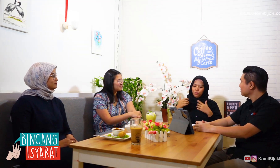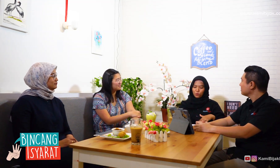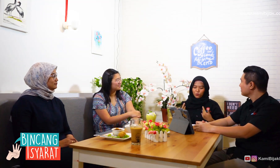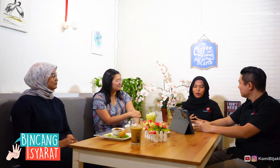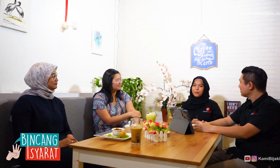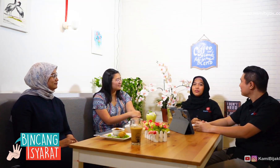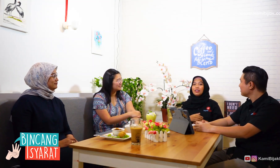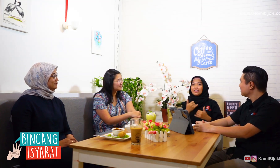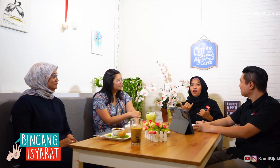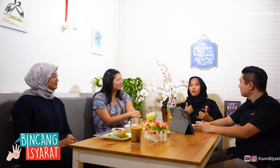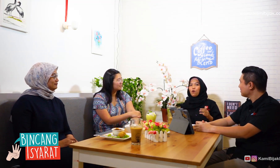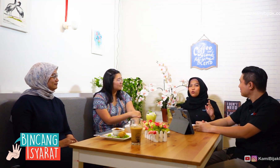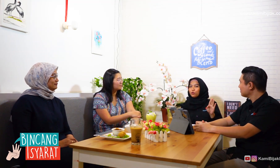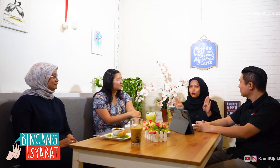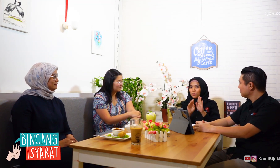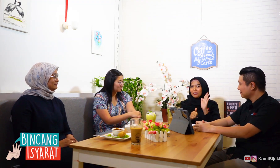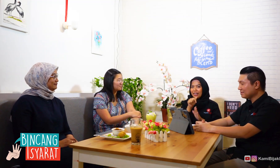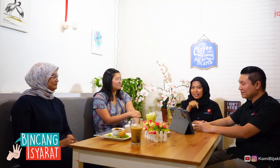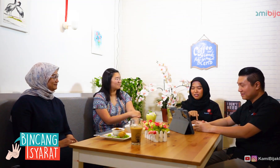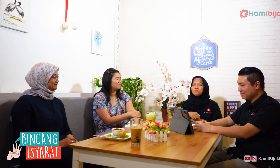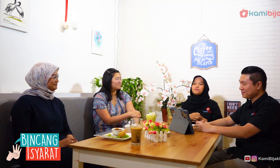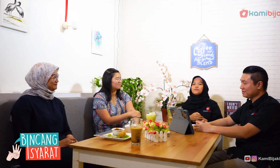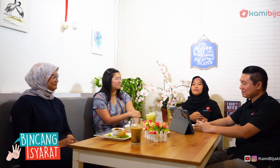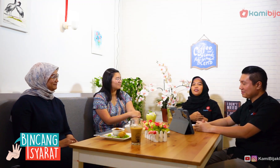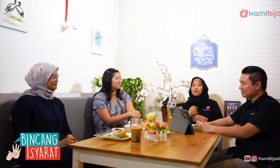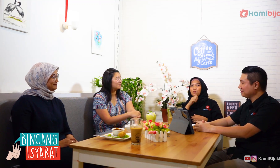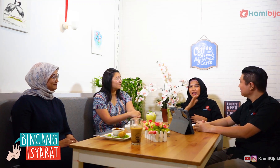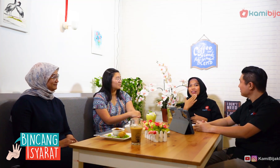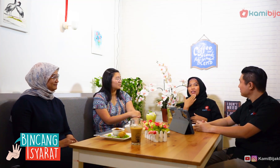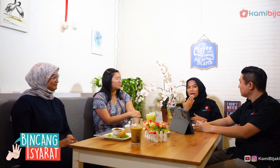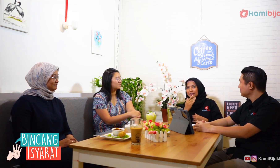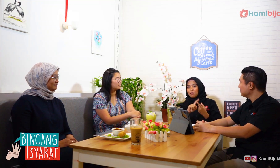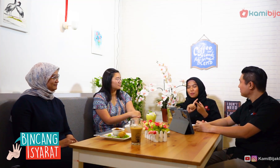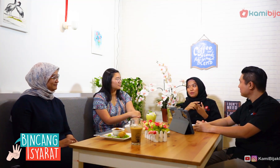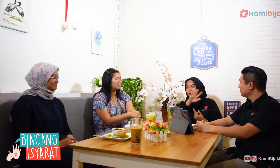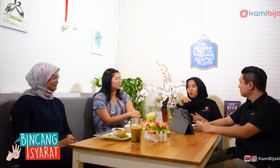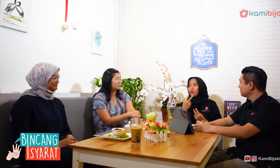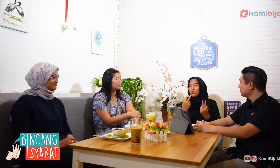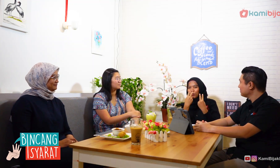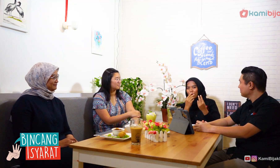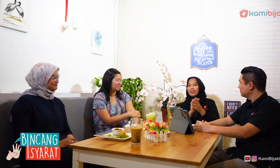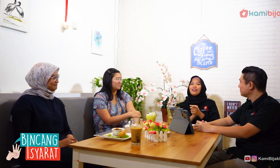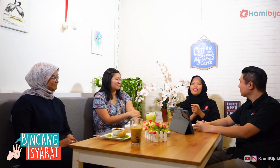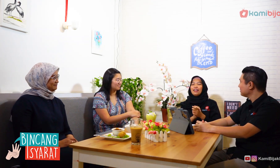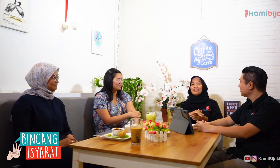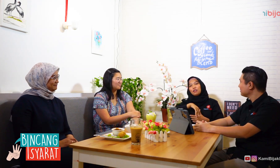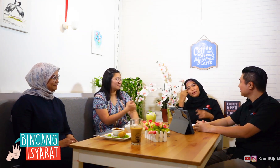Wow! Now I want to close our discussion, I say thank you for all Kamibijak Friends who have watched.